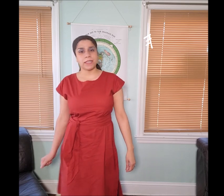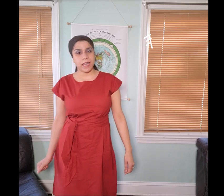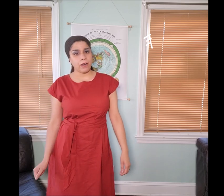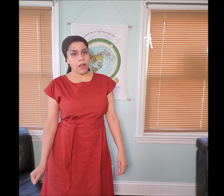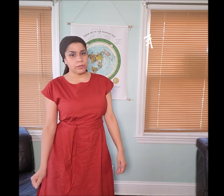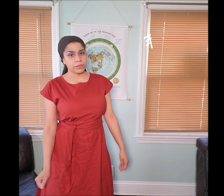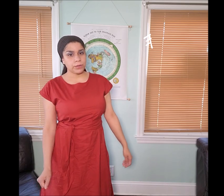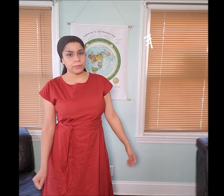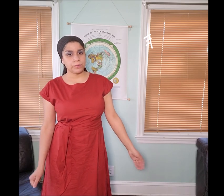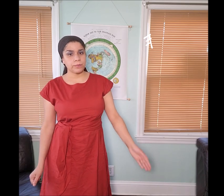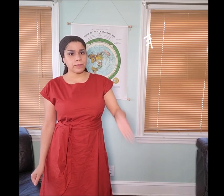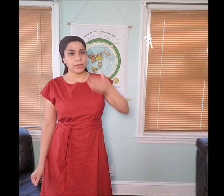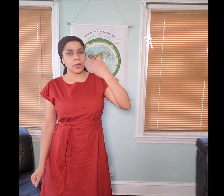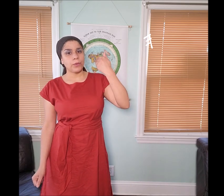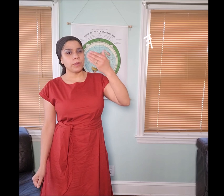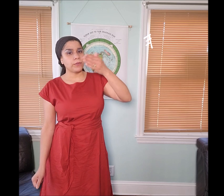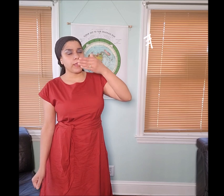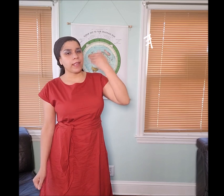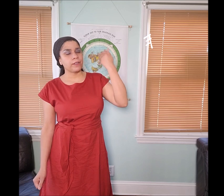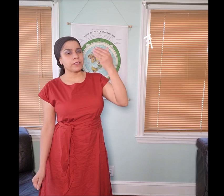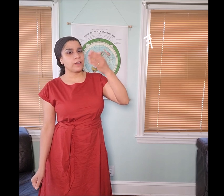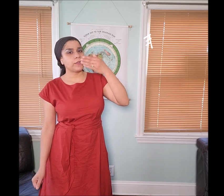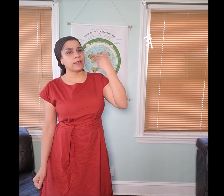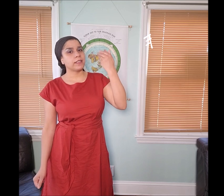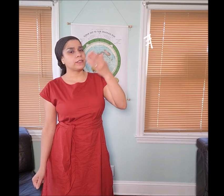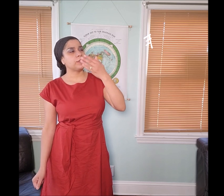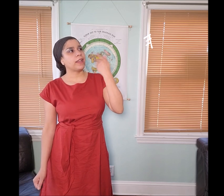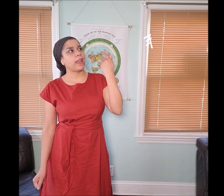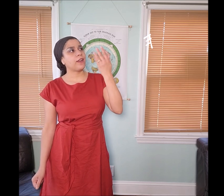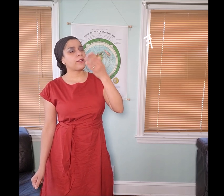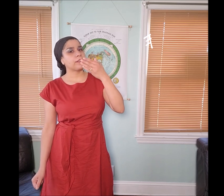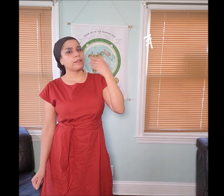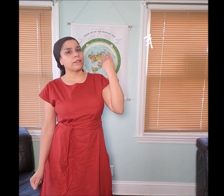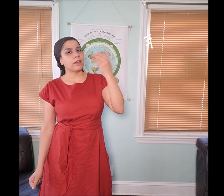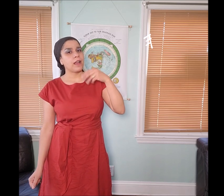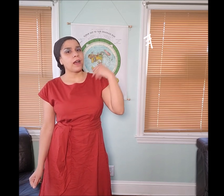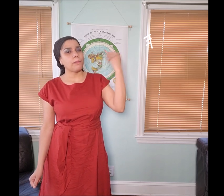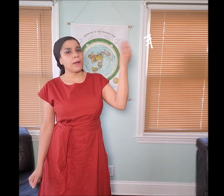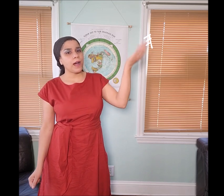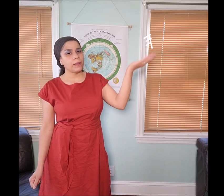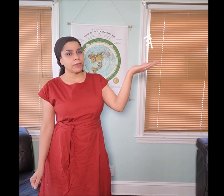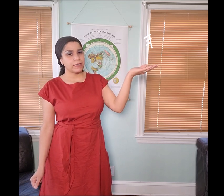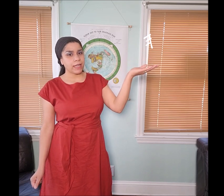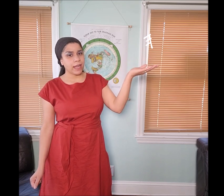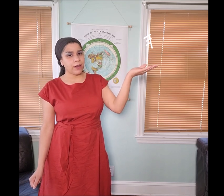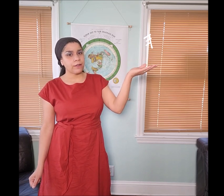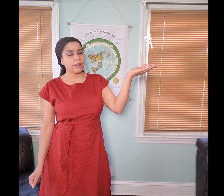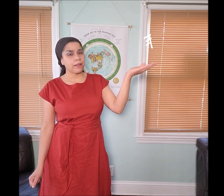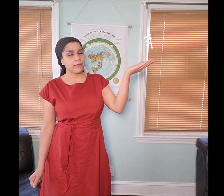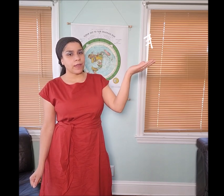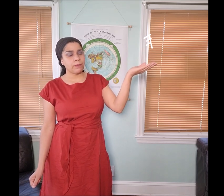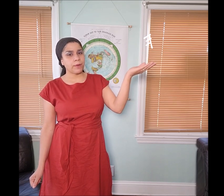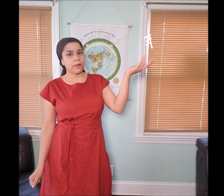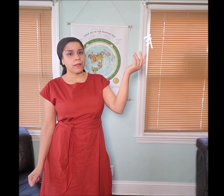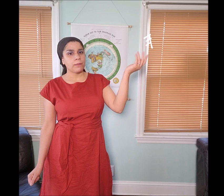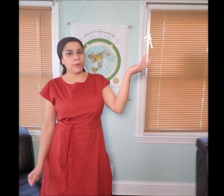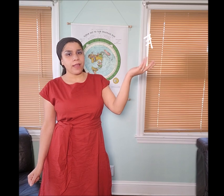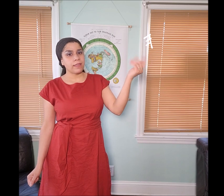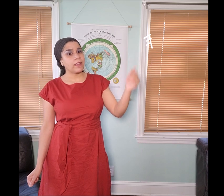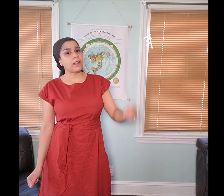it means air, also. When you fan yourself like this, you get air. "𐤄 ahbal" means air, vapor, breath.